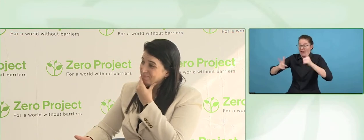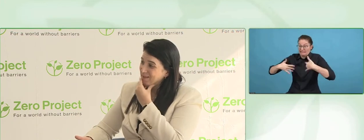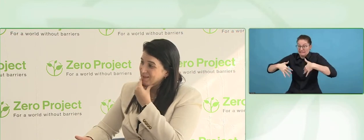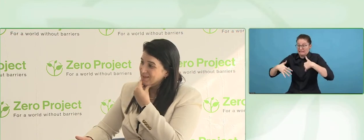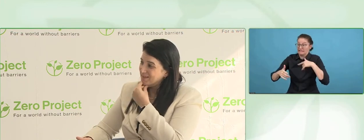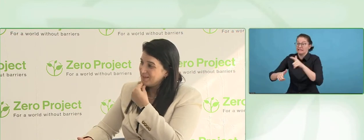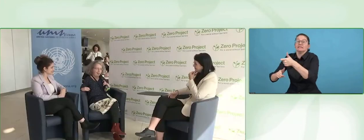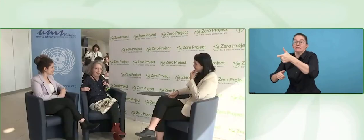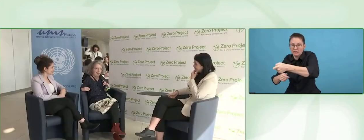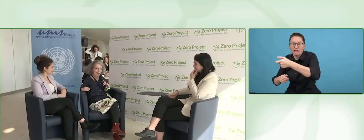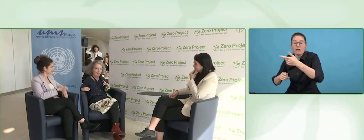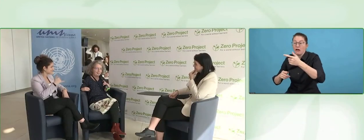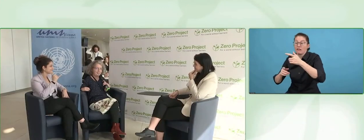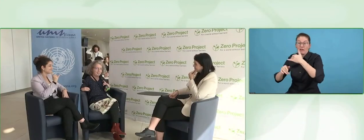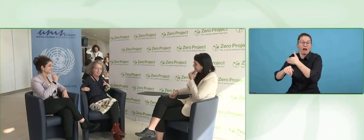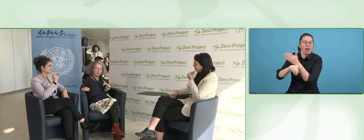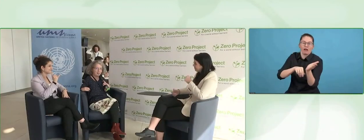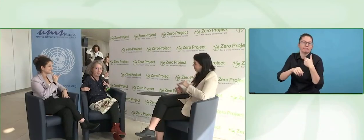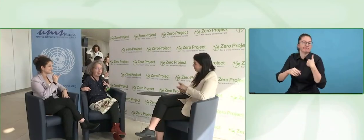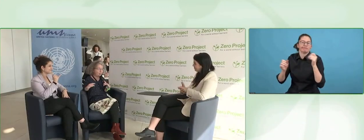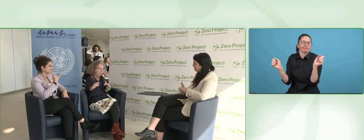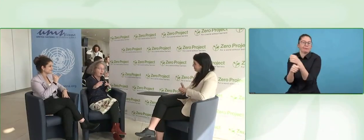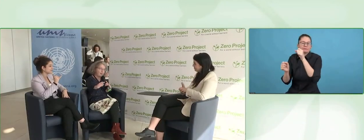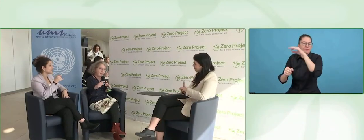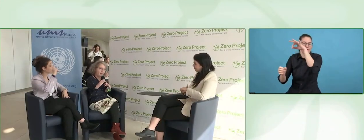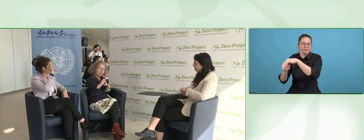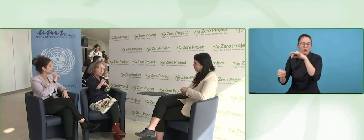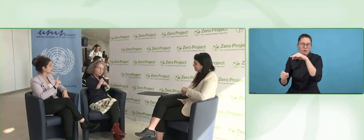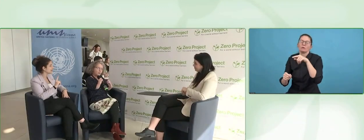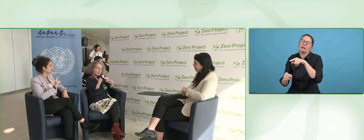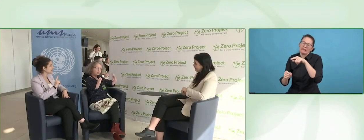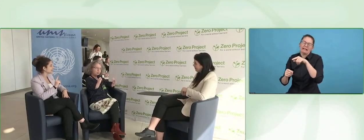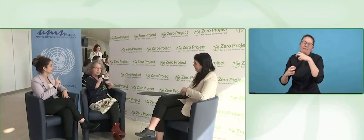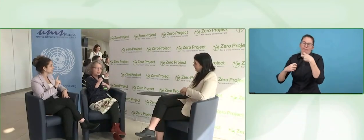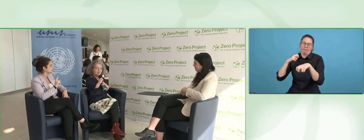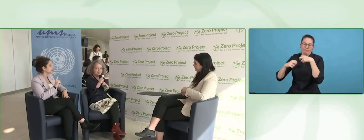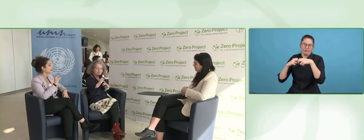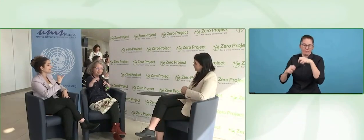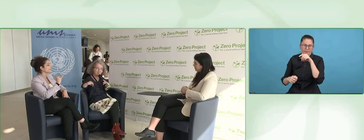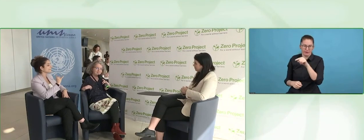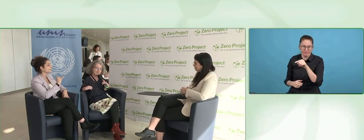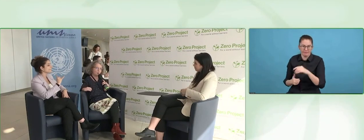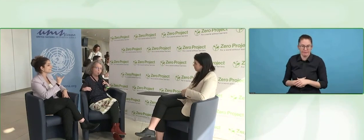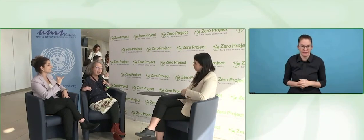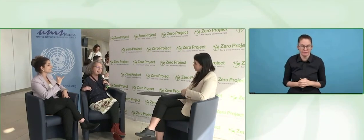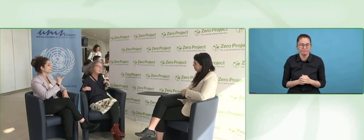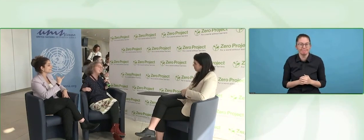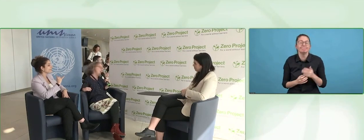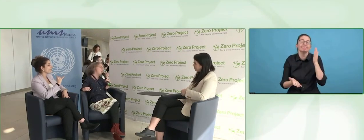it is annoying.